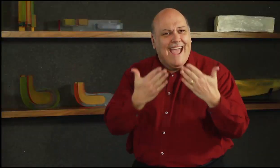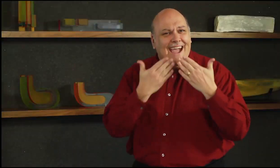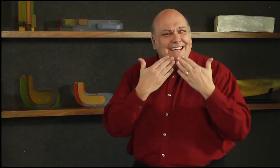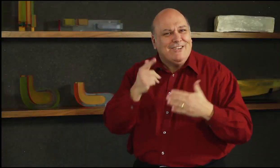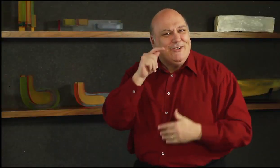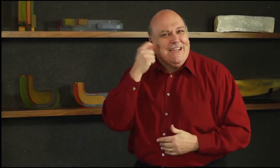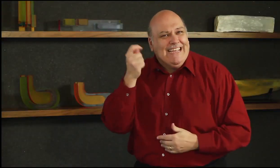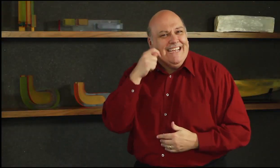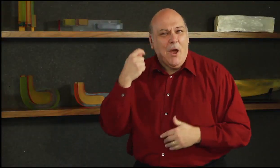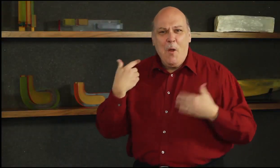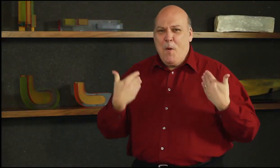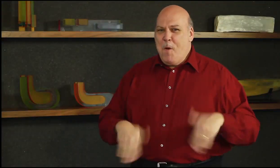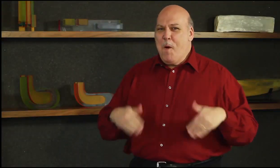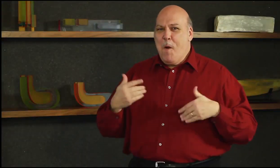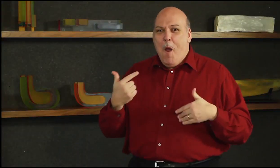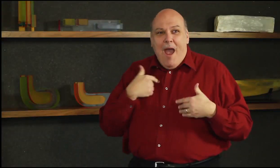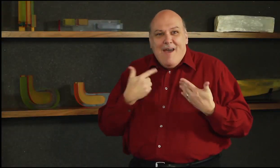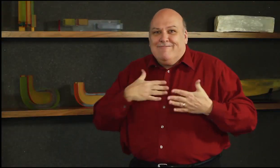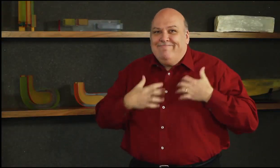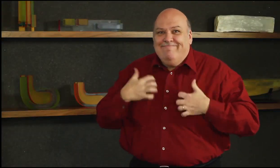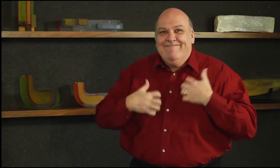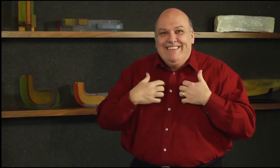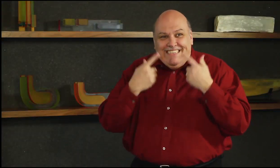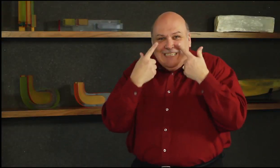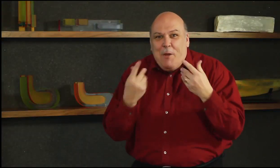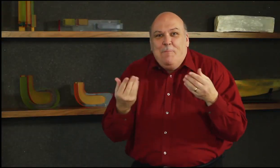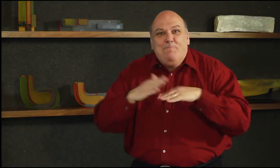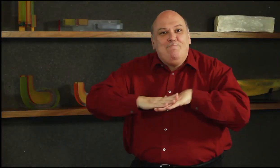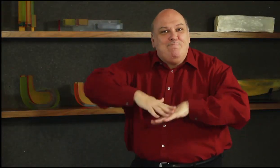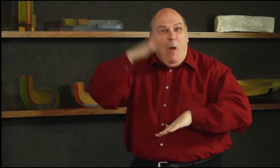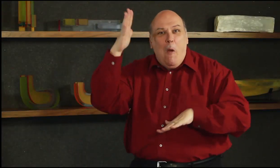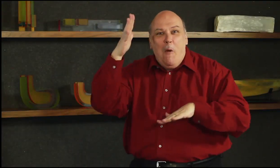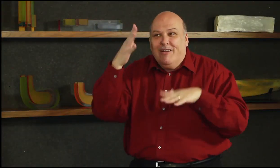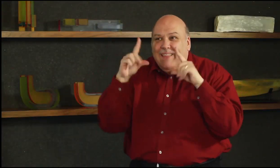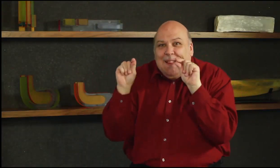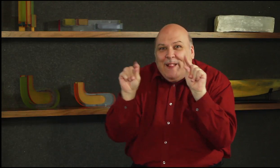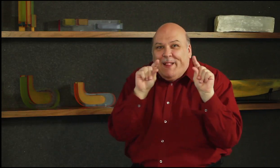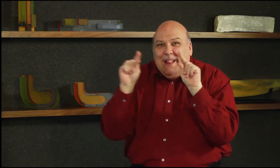Thank you Tristan for reporting on Deafbeat! Now,